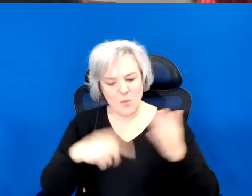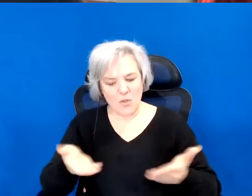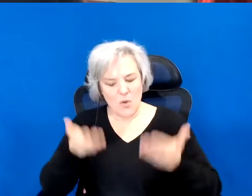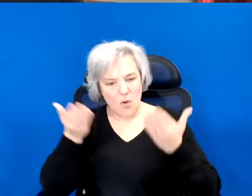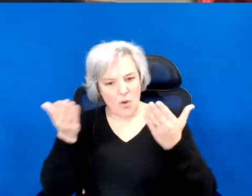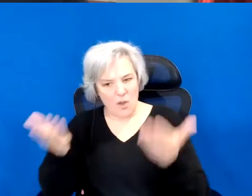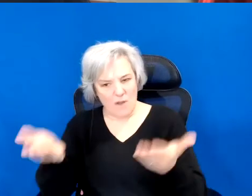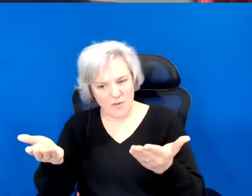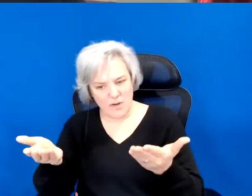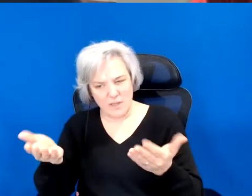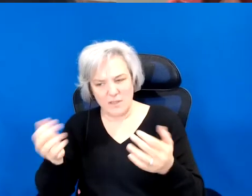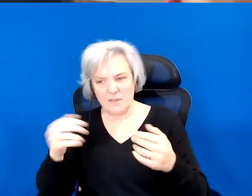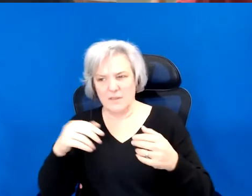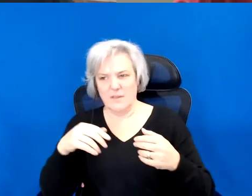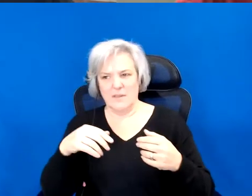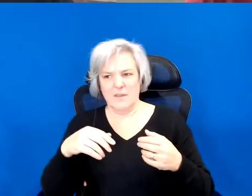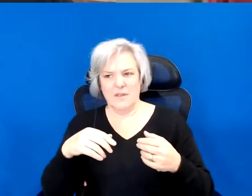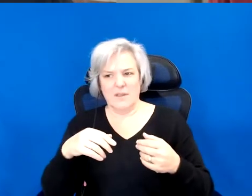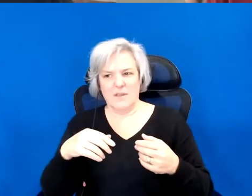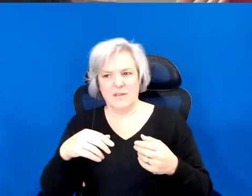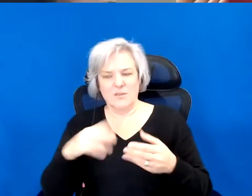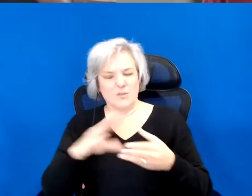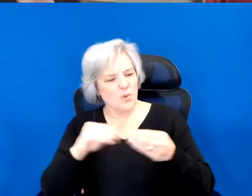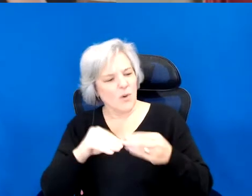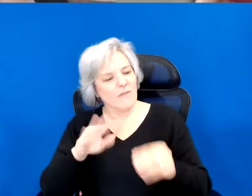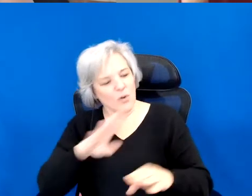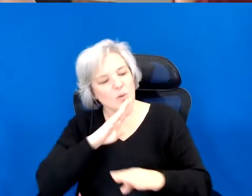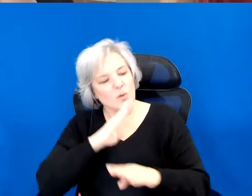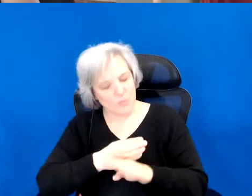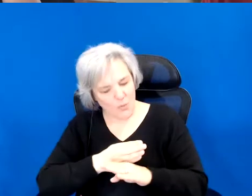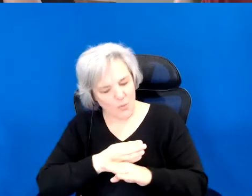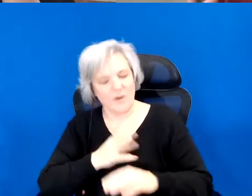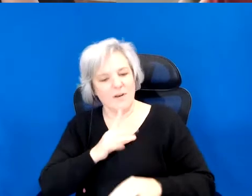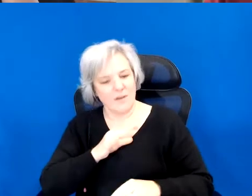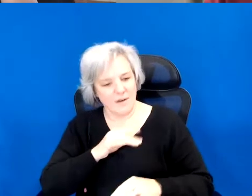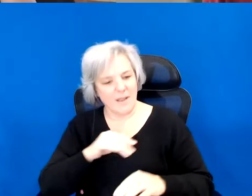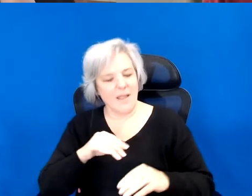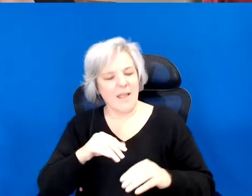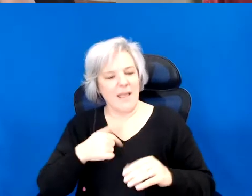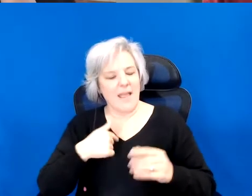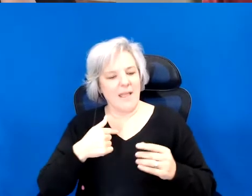daughter in this book, but also offering us again of language, and of wonder.